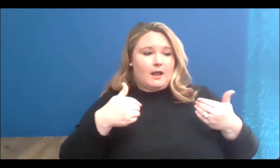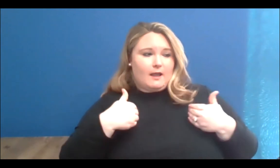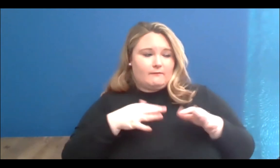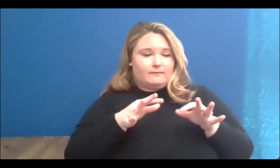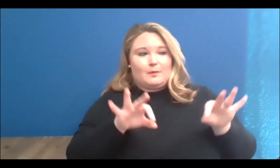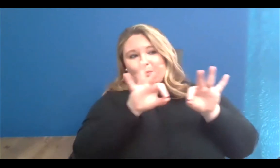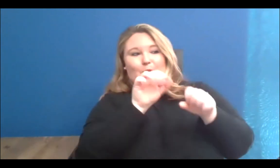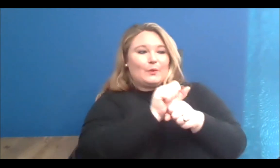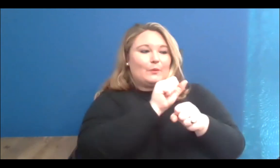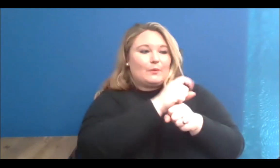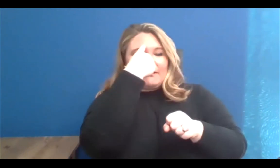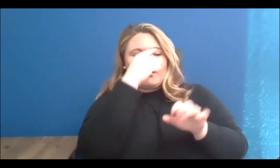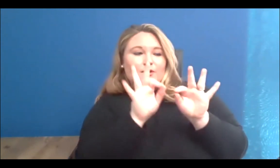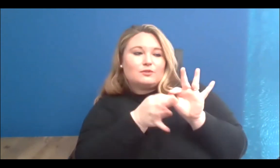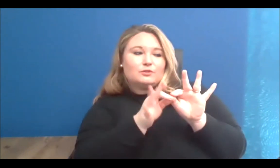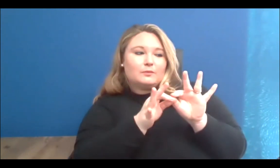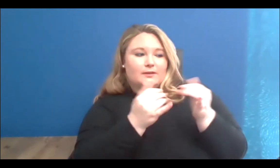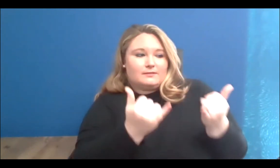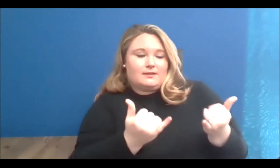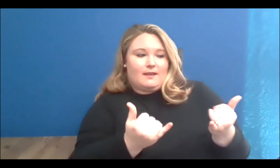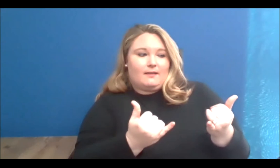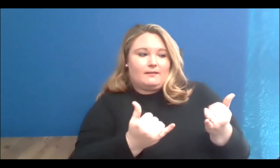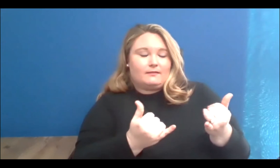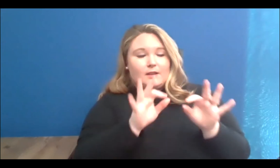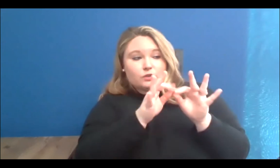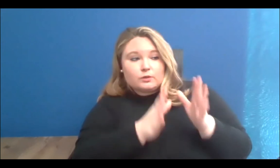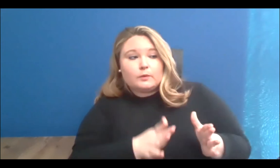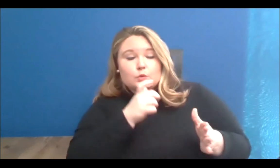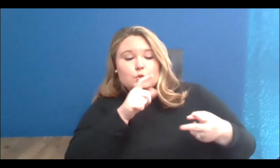this afternoon Our interpreters and Brittany and Kale